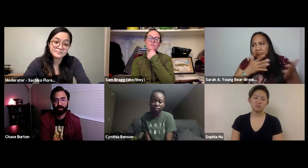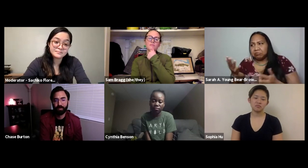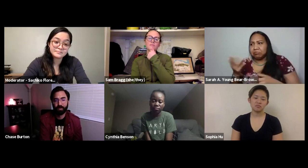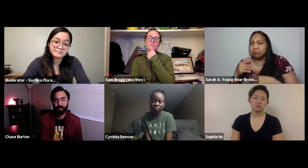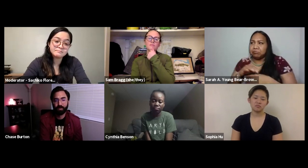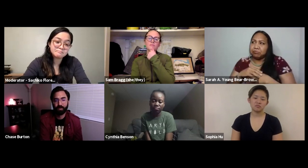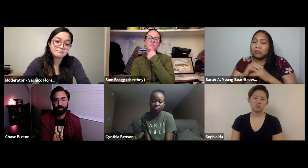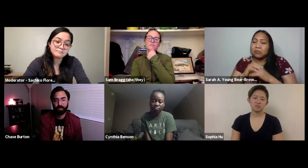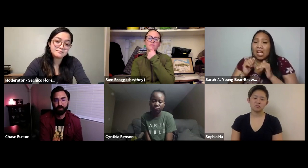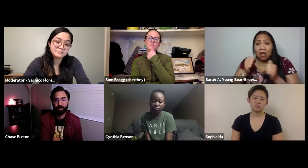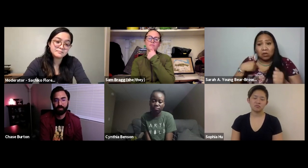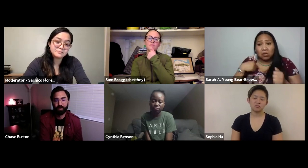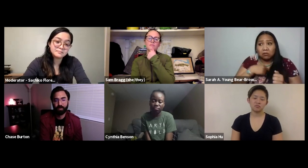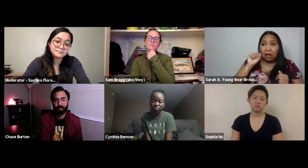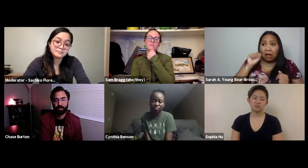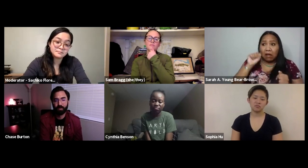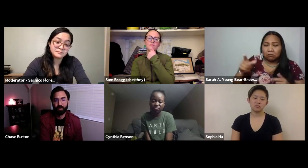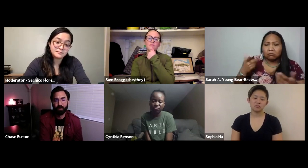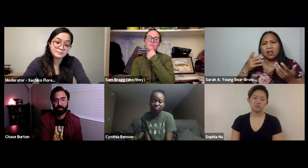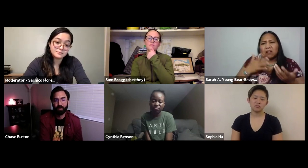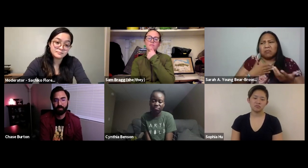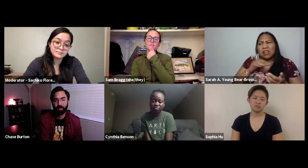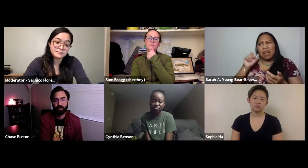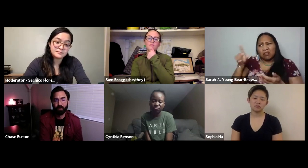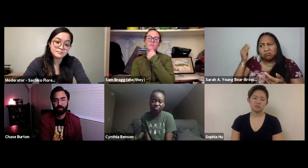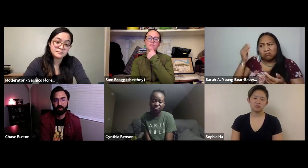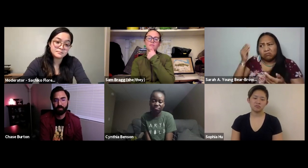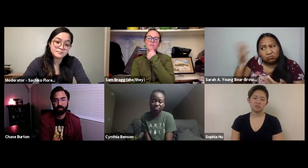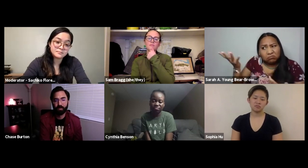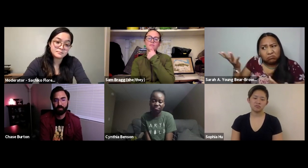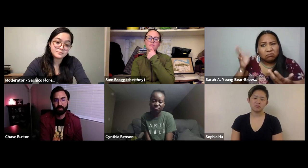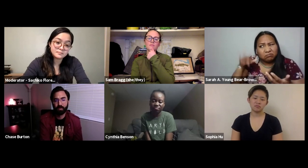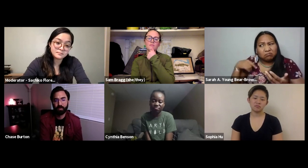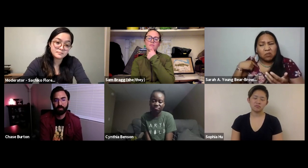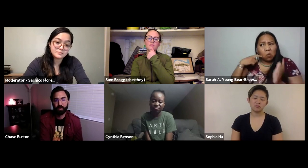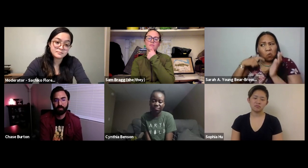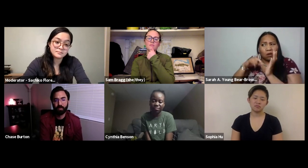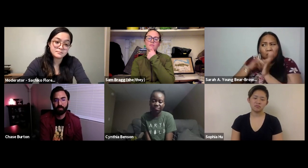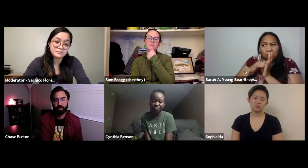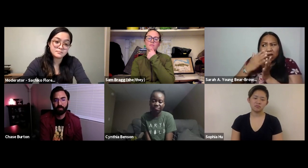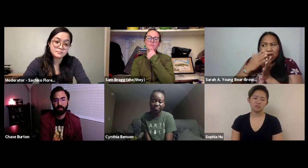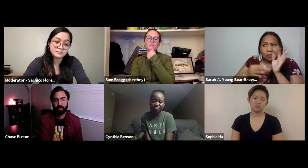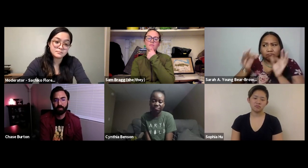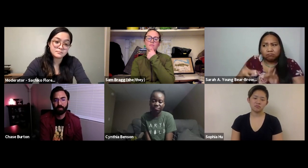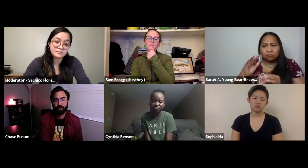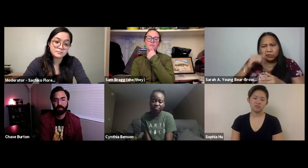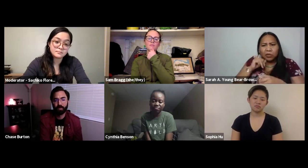There are errors in the captioning for sure and you know what I do is I start talking